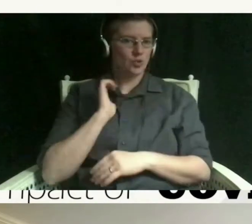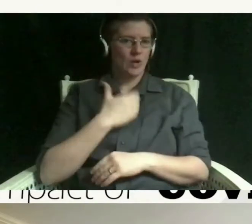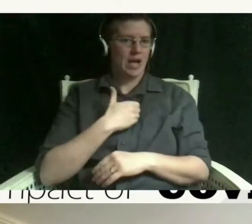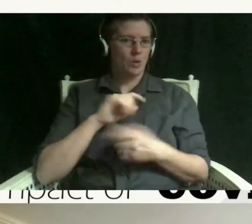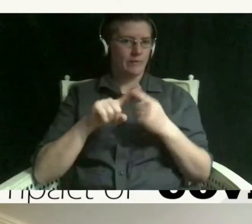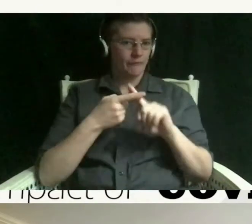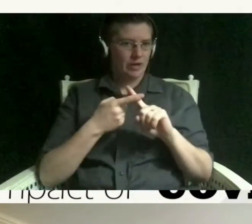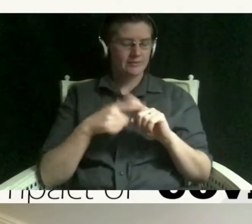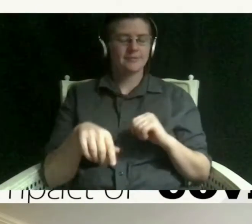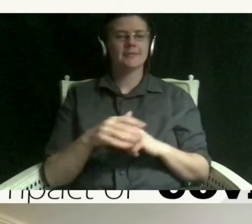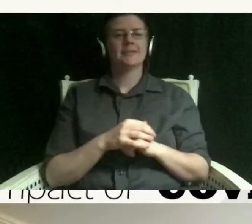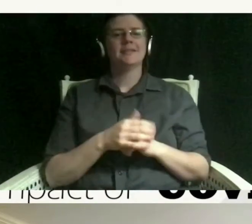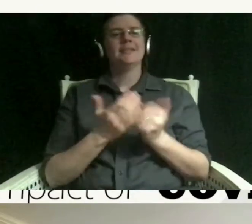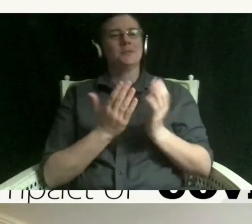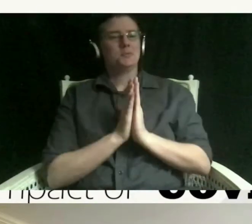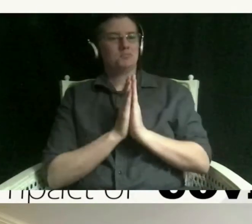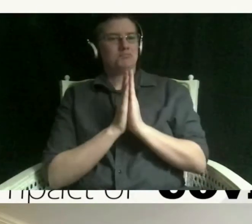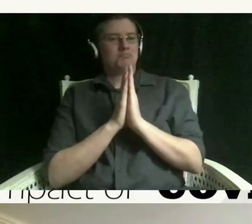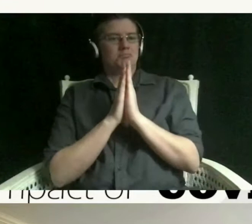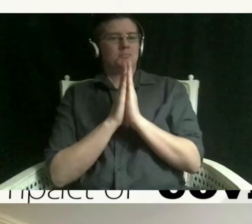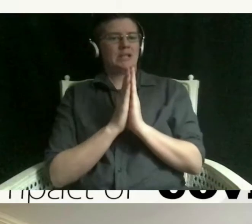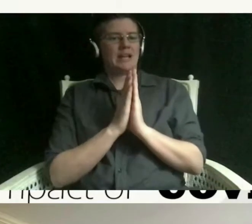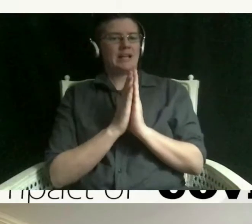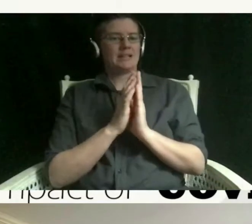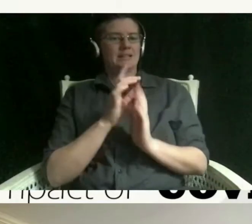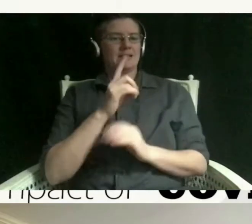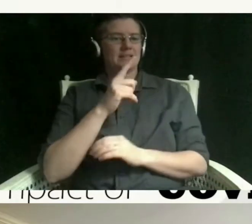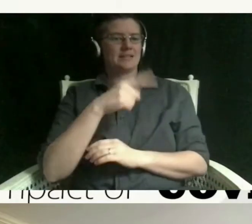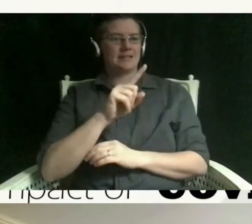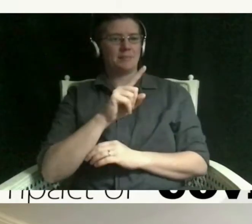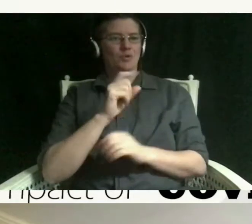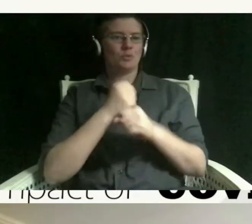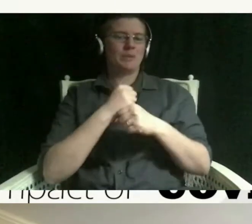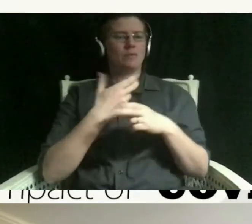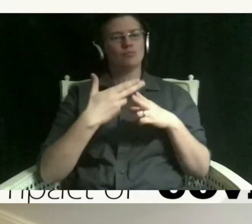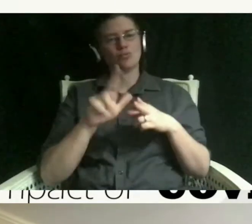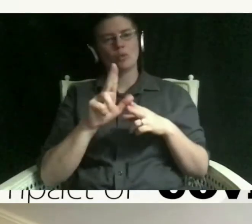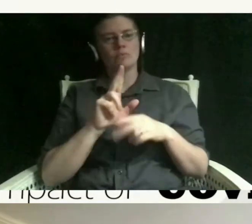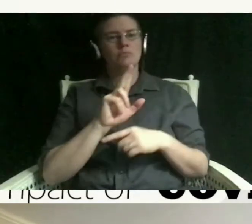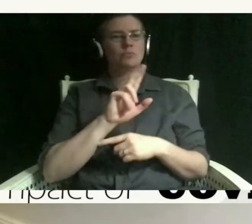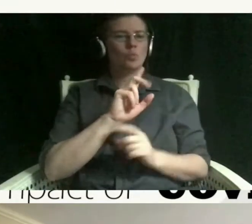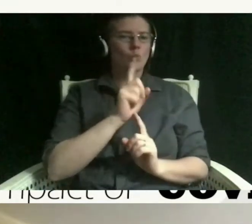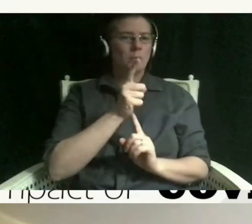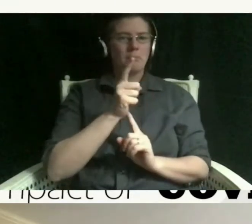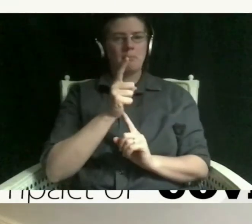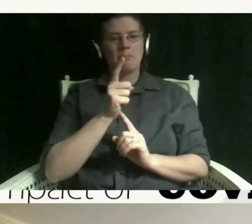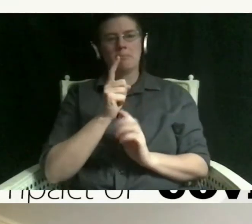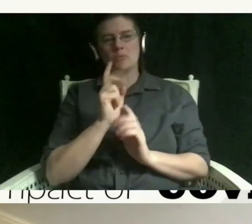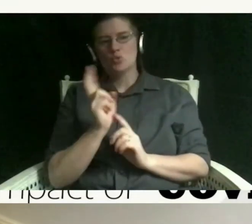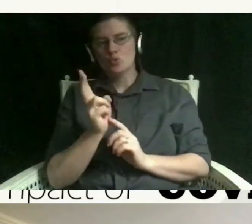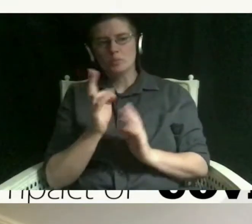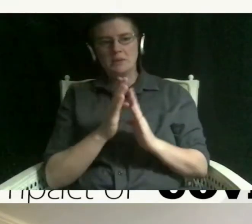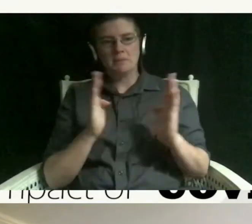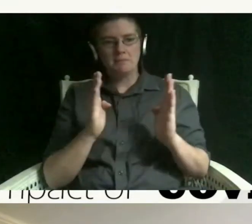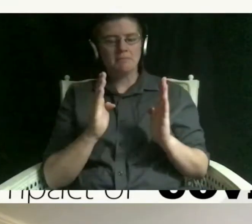them to make a short two one to two minute video discussing some of these questions that